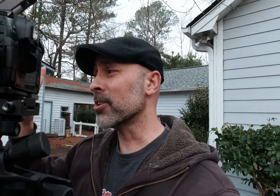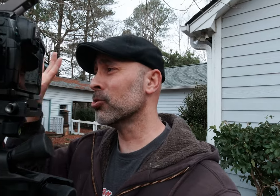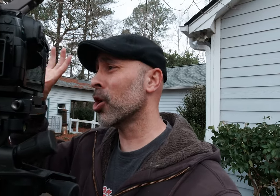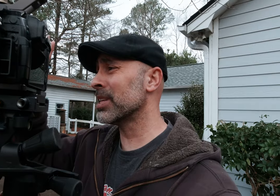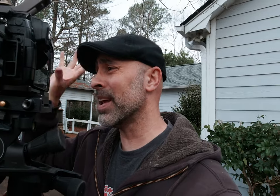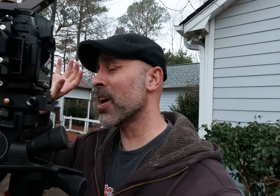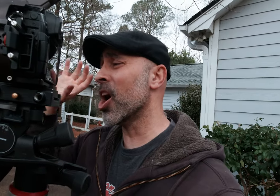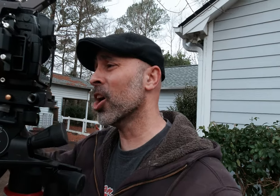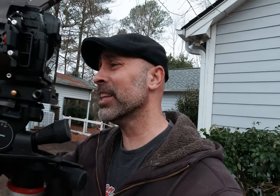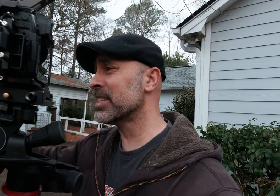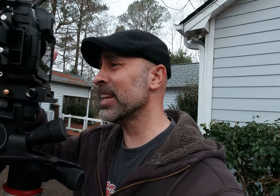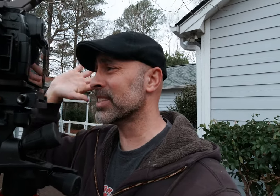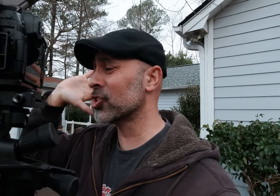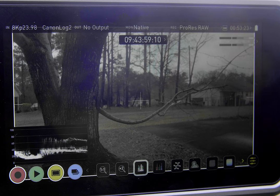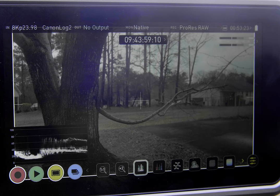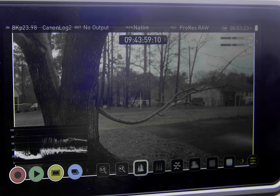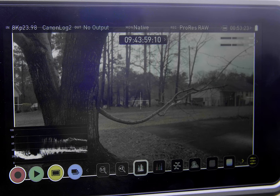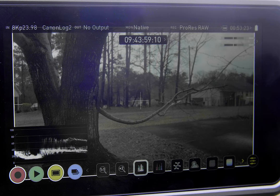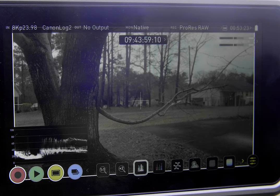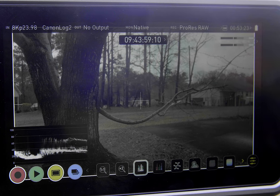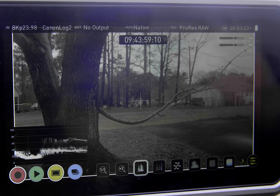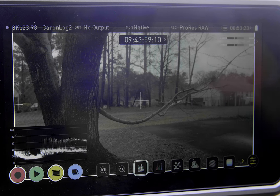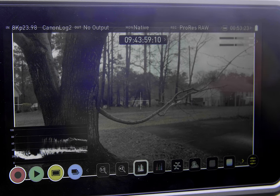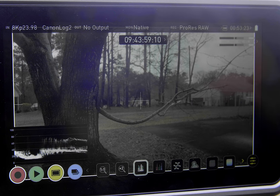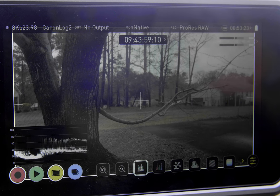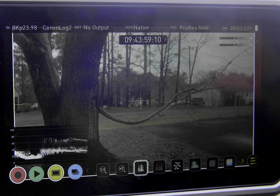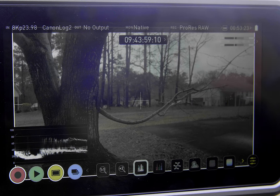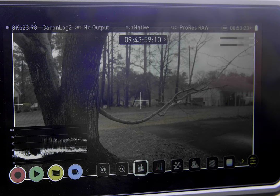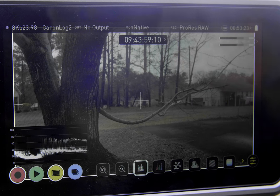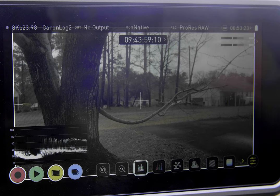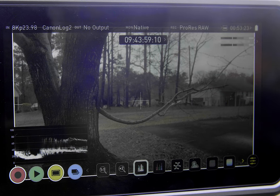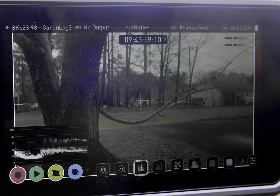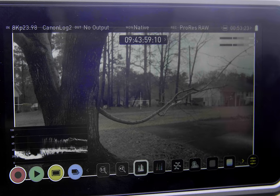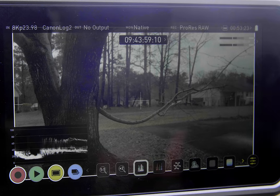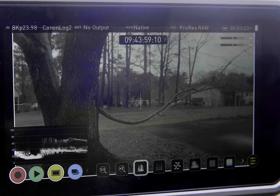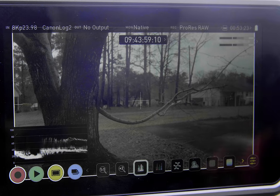also chosen a very ugly scene this is super high contrast but I really want to see the shadow in